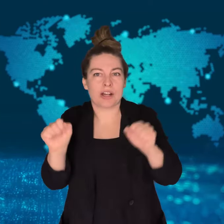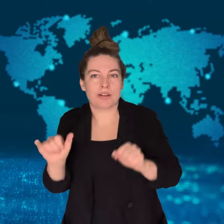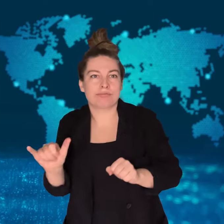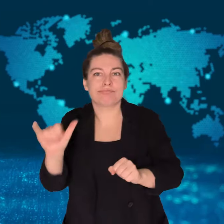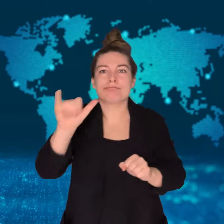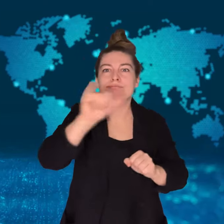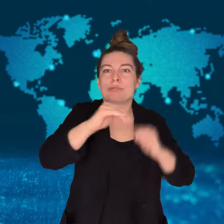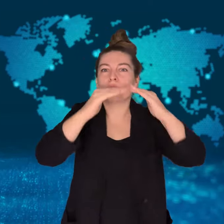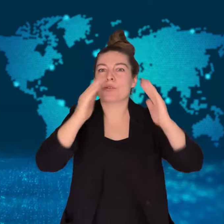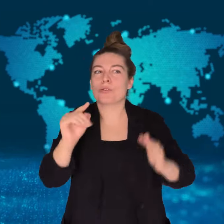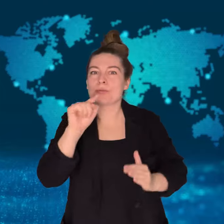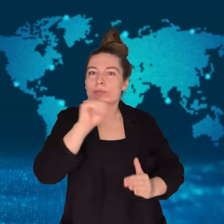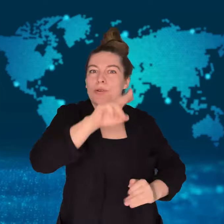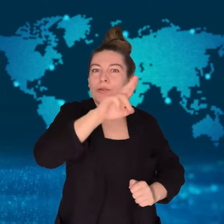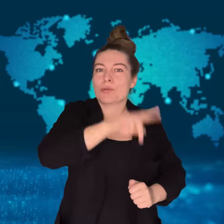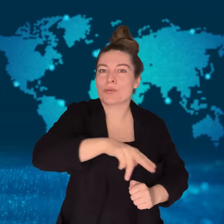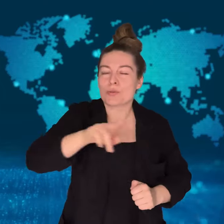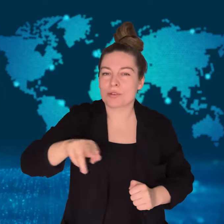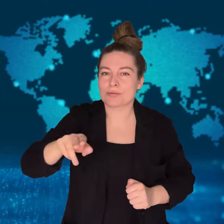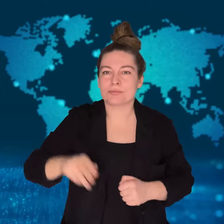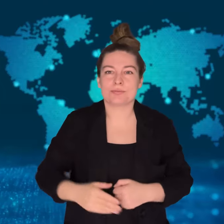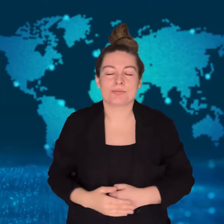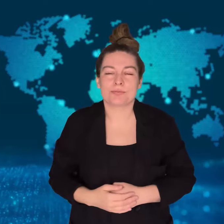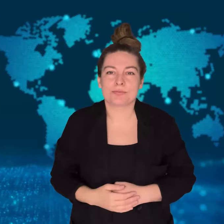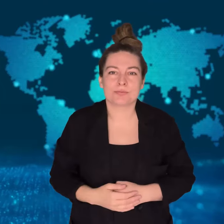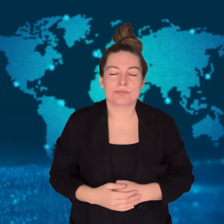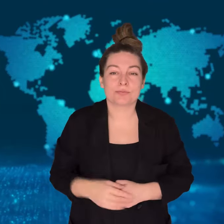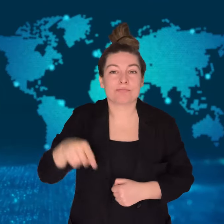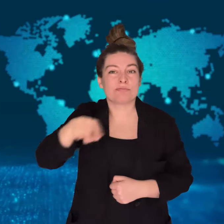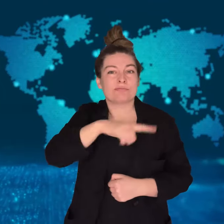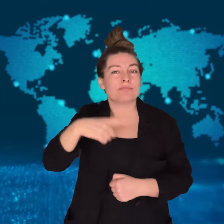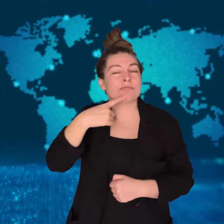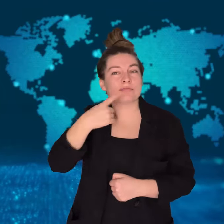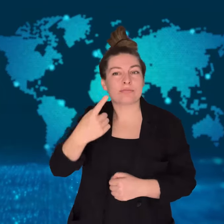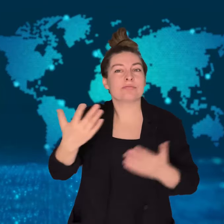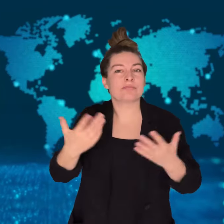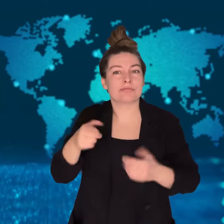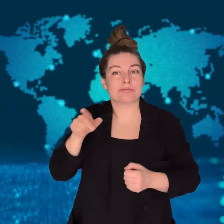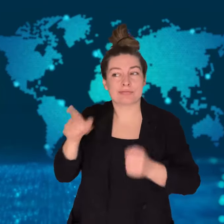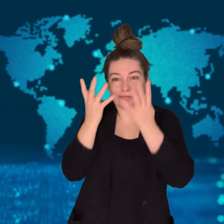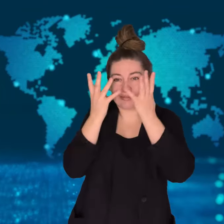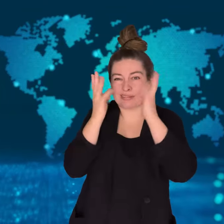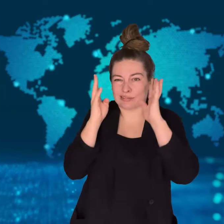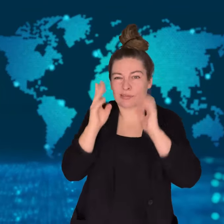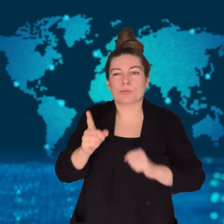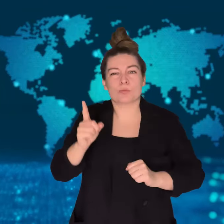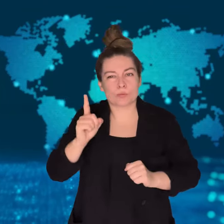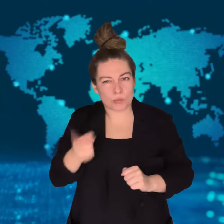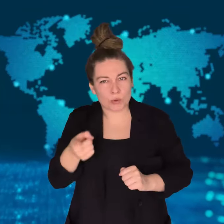They commented that the procedure took place so that he could travel home more safely.